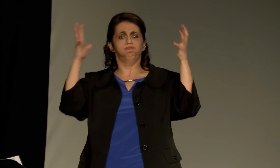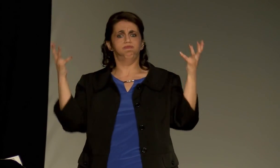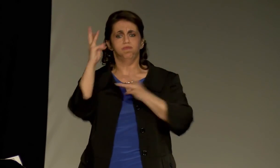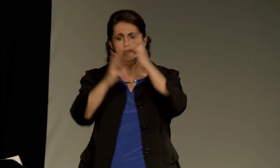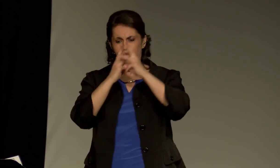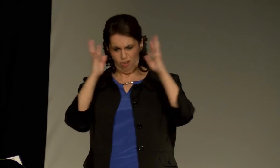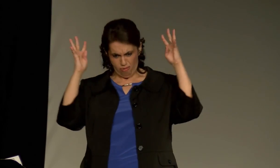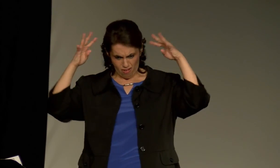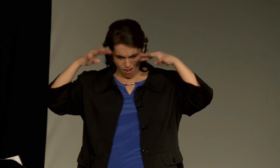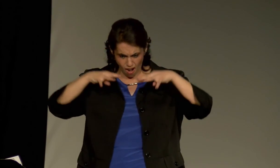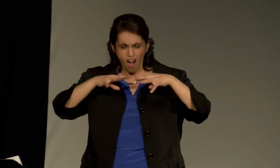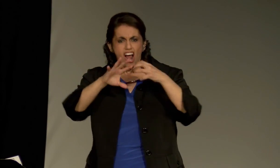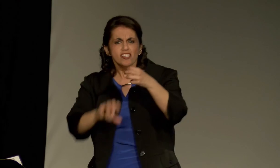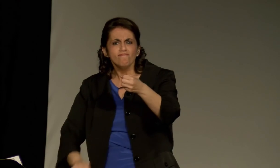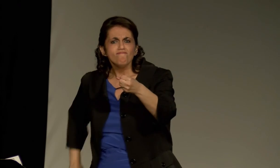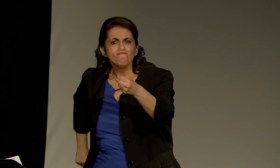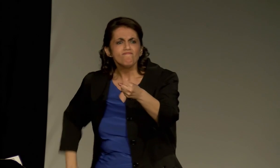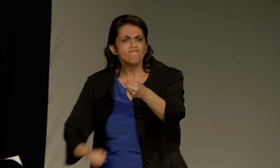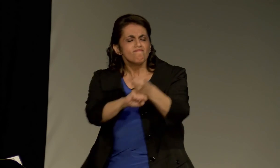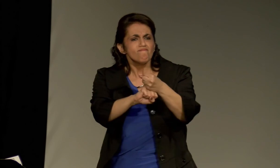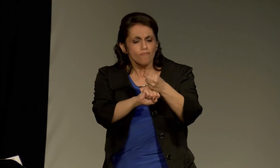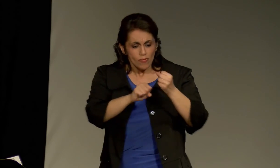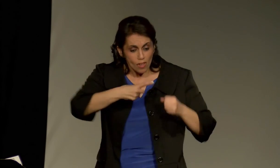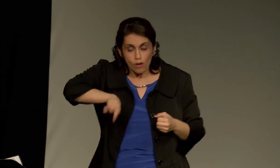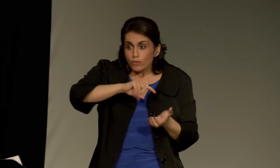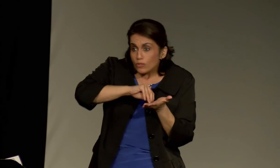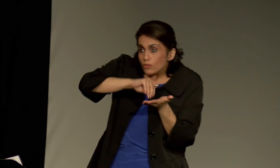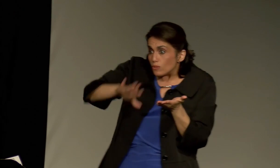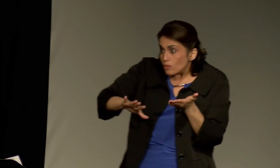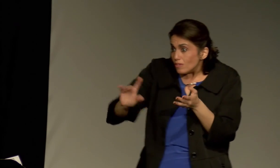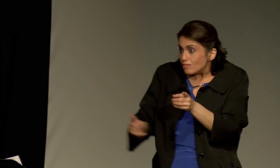into 22 languages, it became a worldwide event.